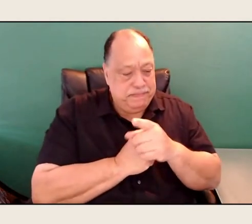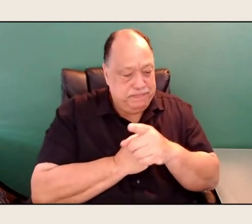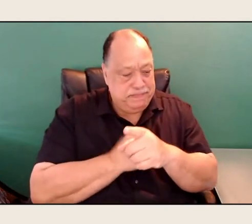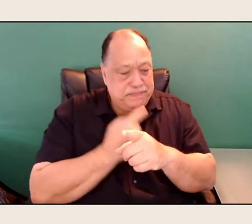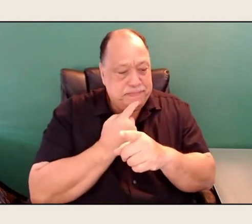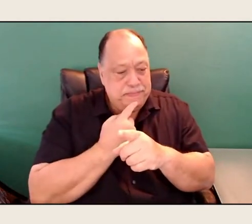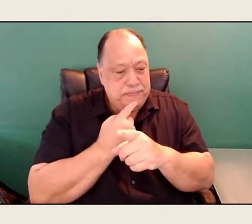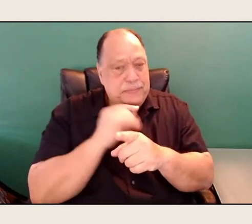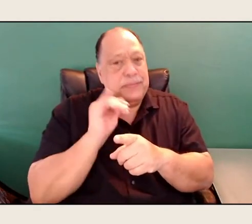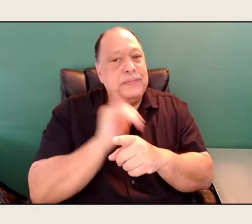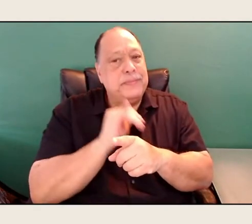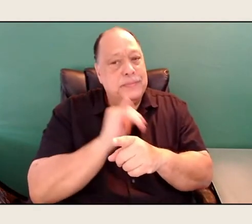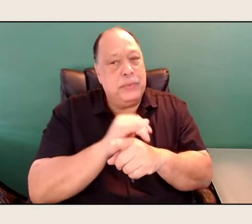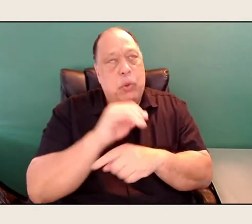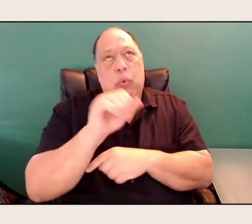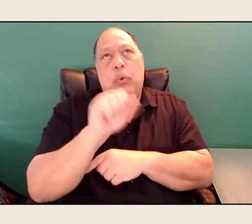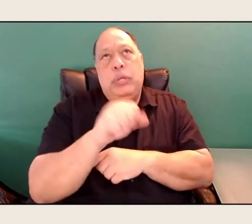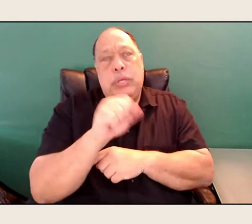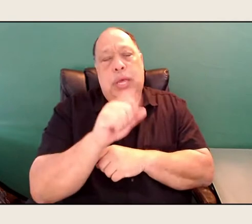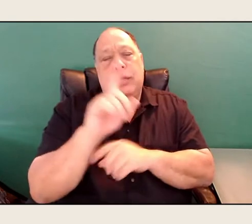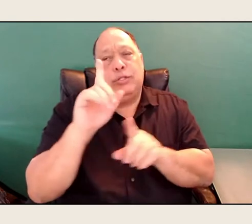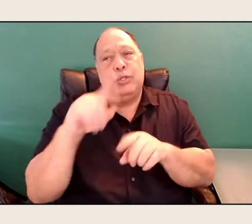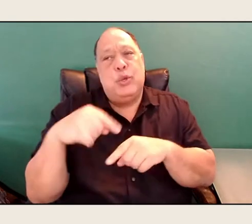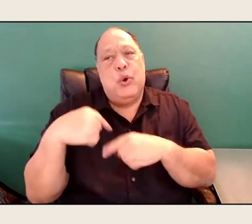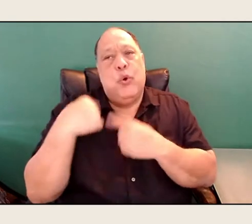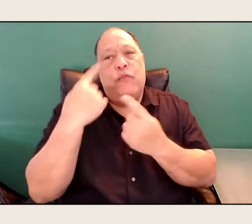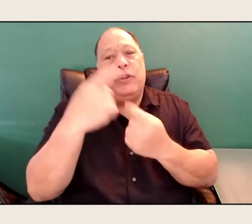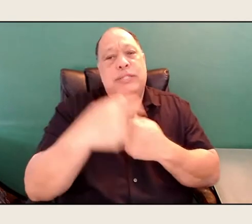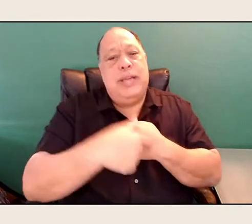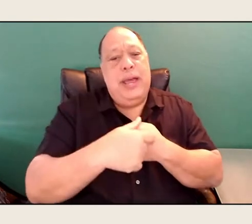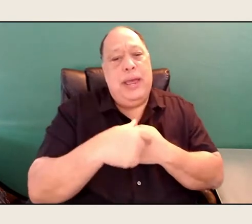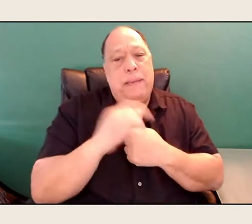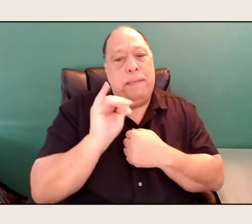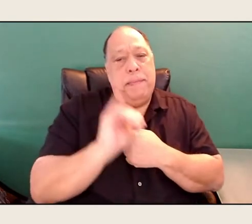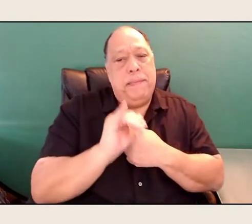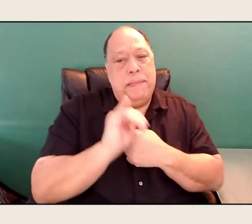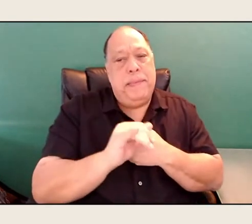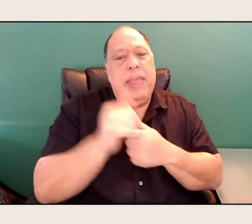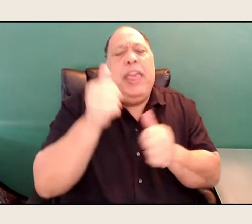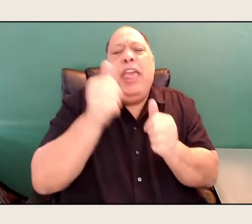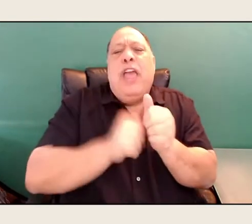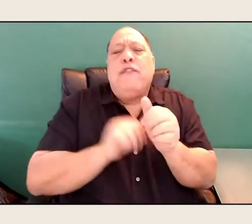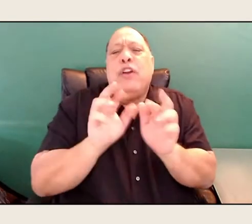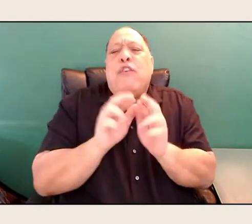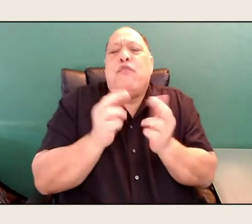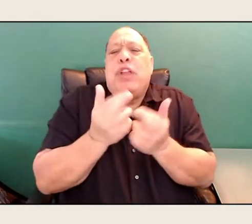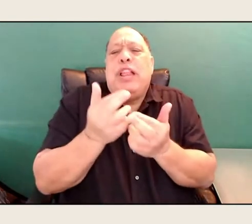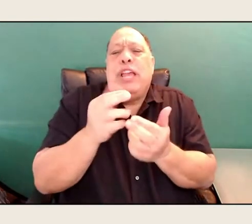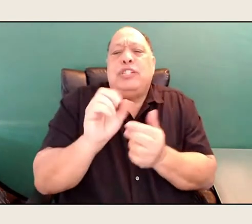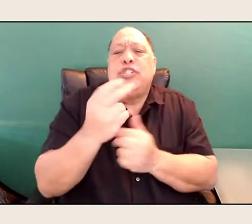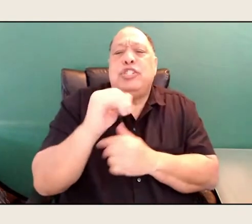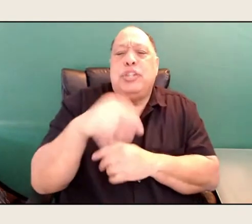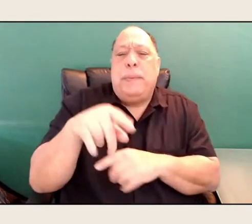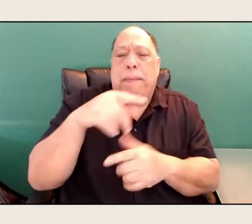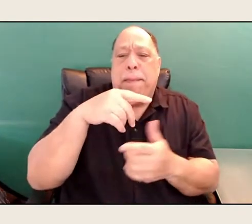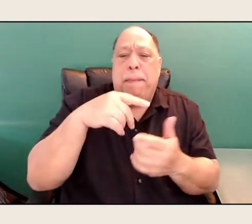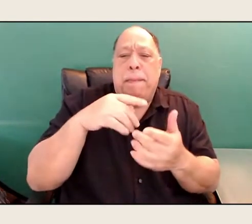yeah, over time, because everybody has, it's like every relationship that there's times.